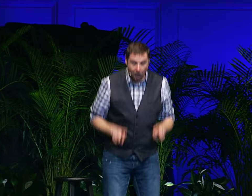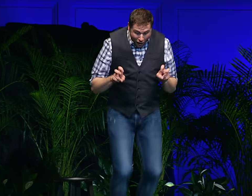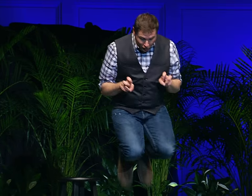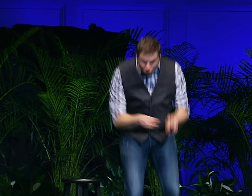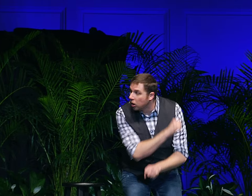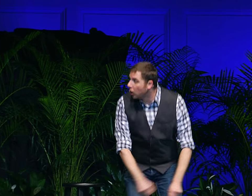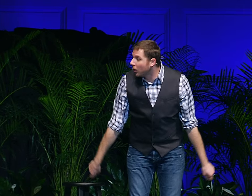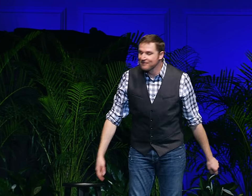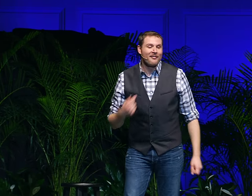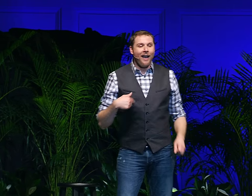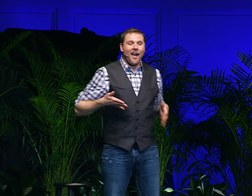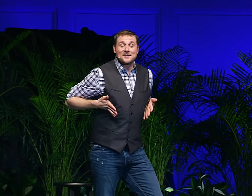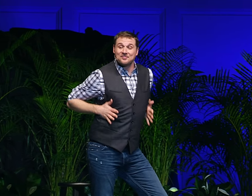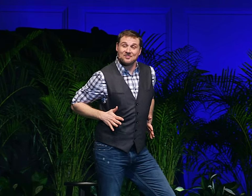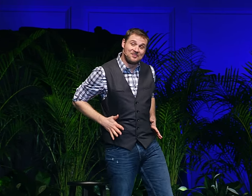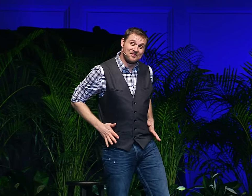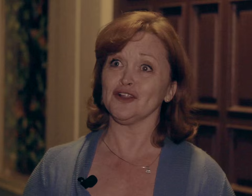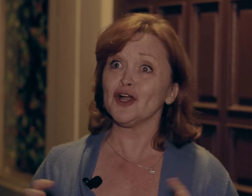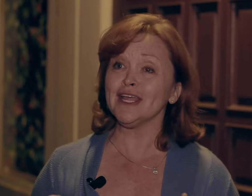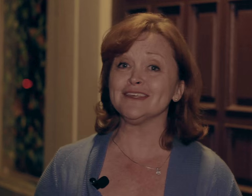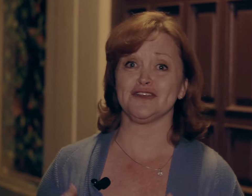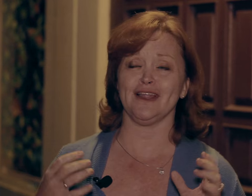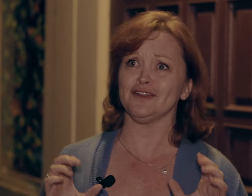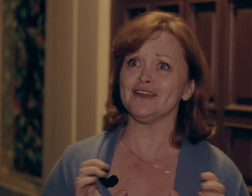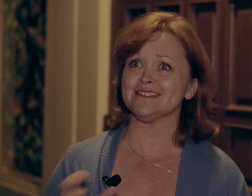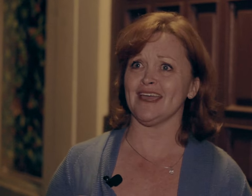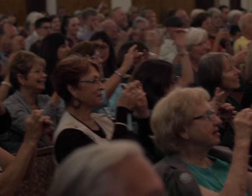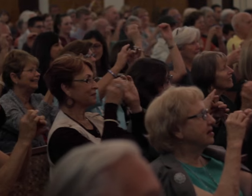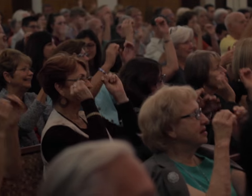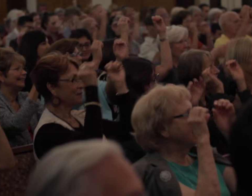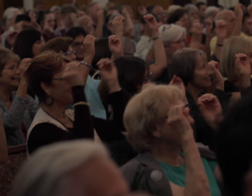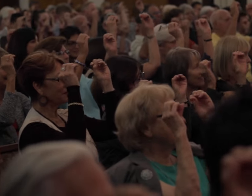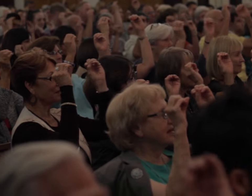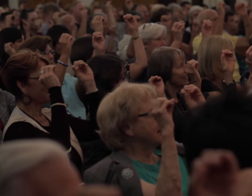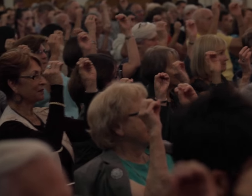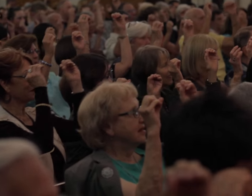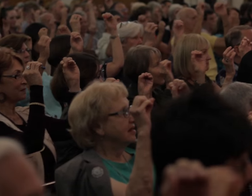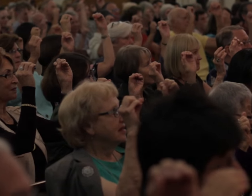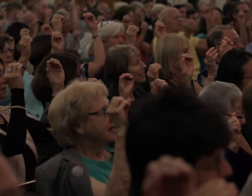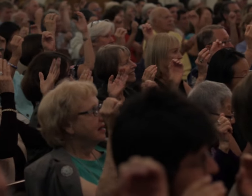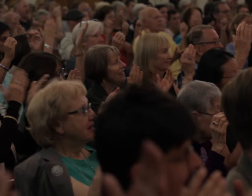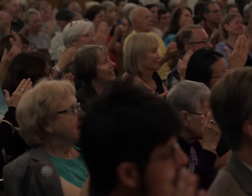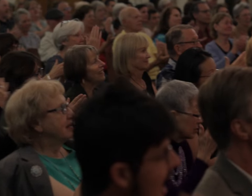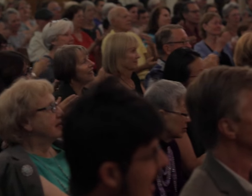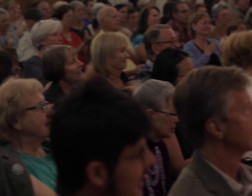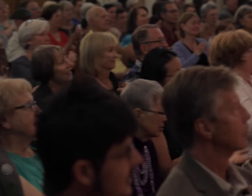You're laughing one second then you're crying the next... and then you're learning, you're learning sign language which is incredible. It speaks to so many people.